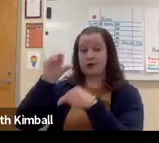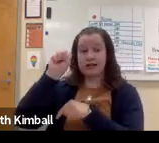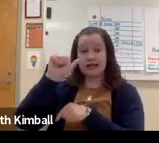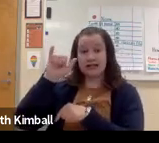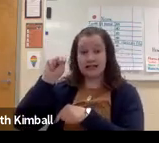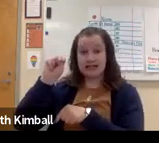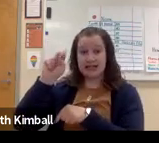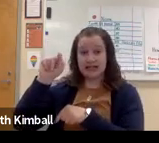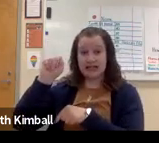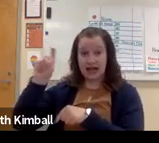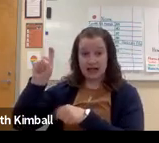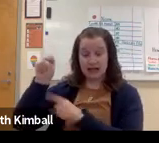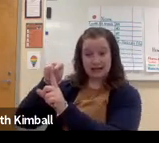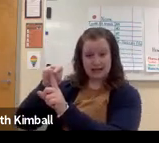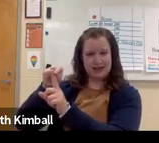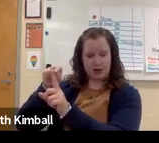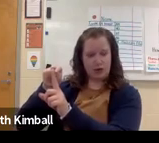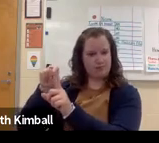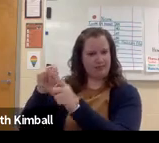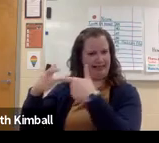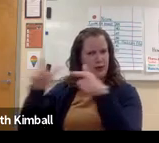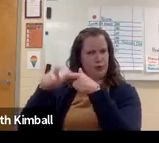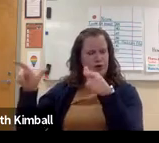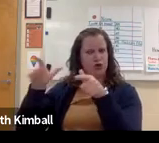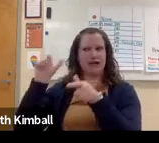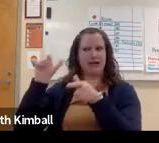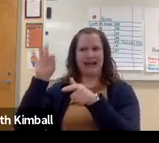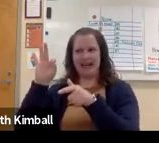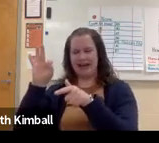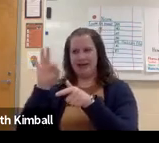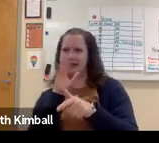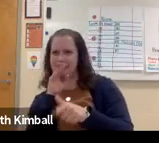American Sign Language has grammar and syntax.